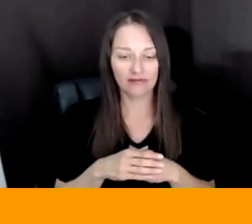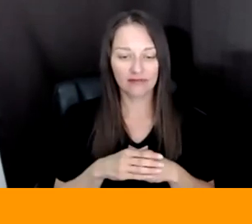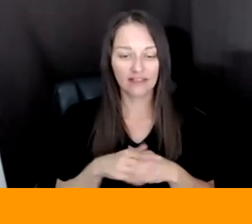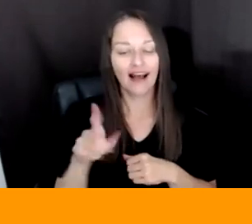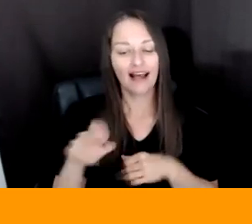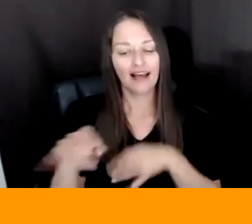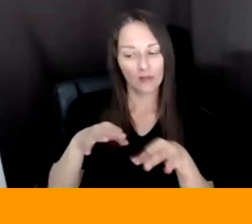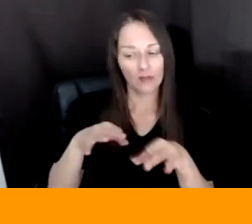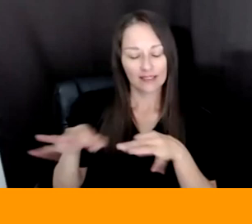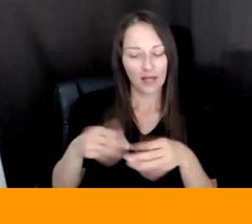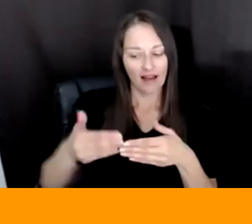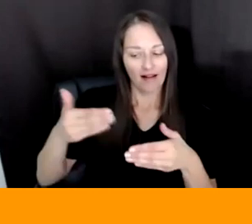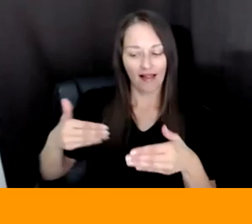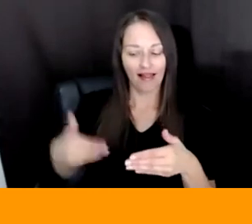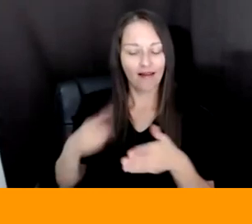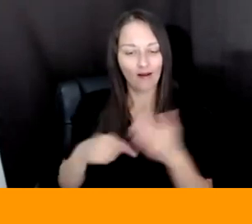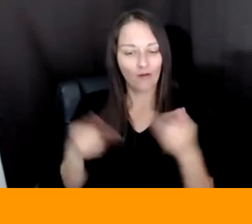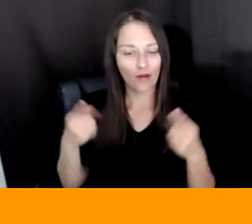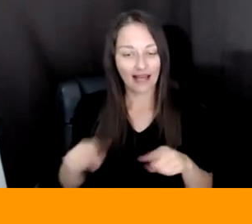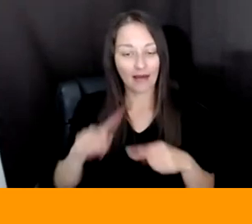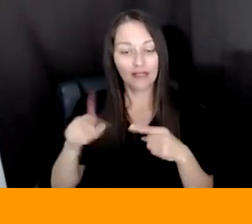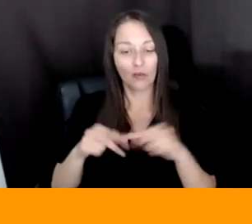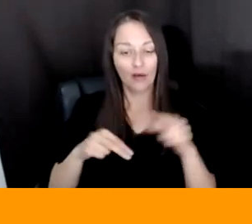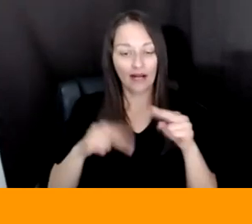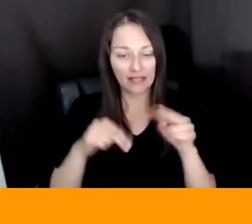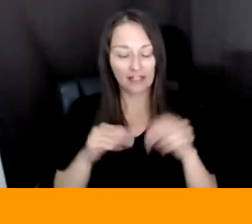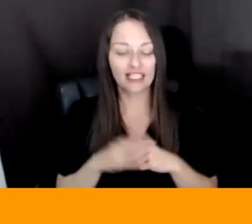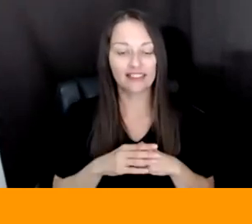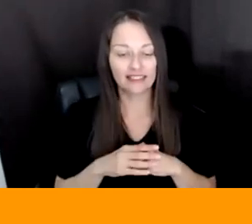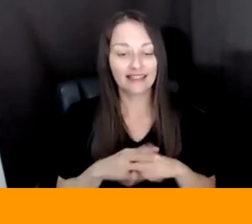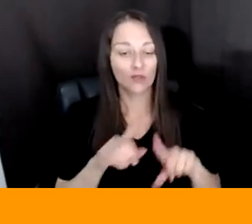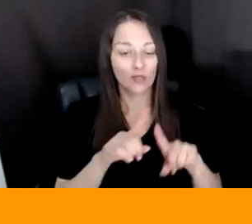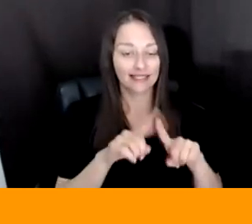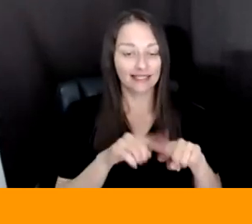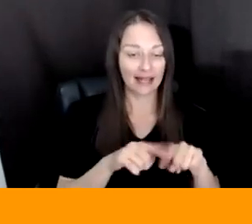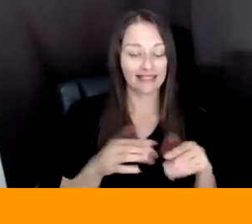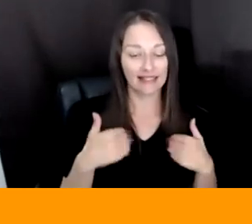RIGHT, THESE WERE THE DEPENDENCIES I HAD, THIS IS THE KIND OF CODE, MAYBE THE BROWSER WAS LIKE THIS,